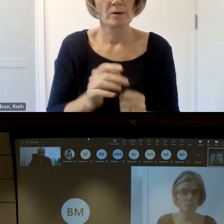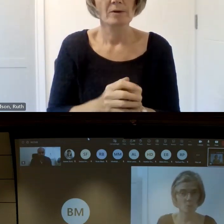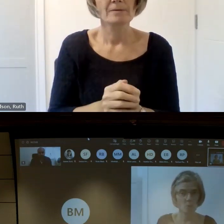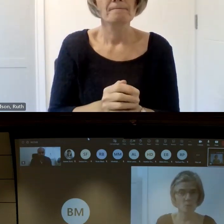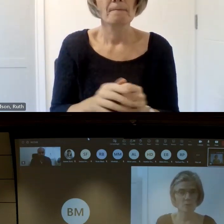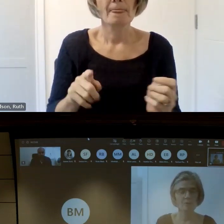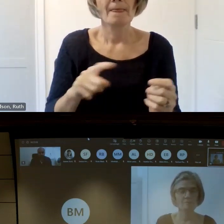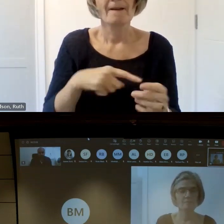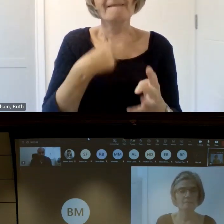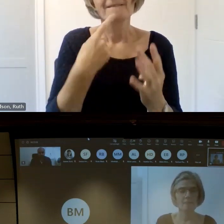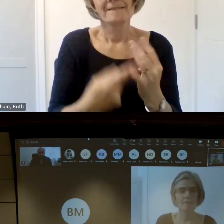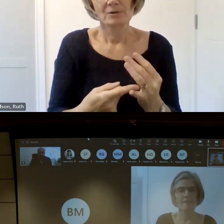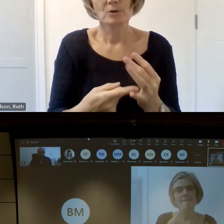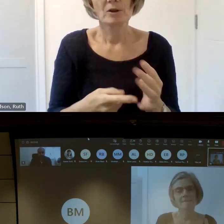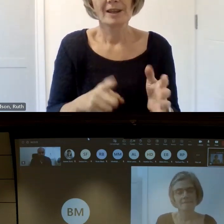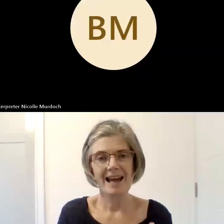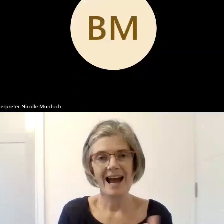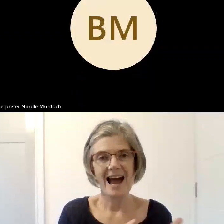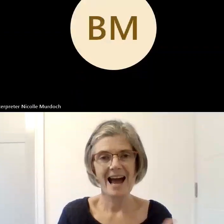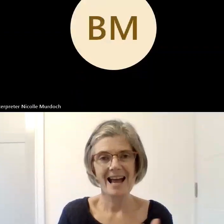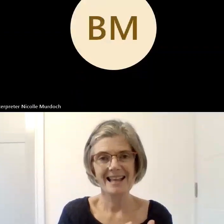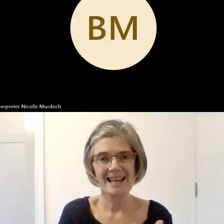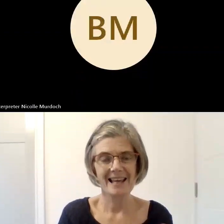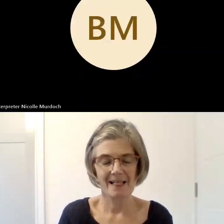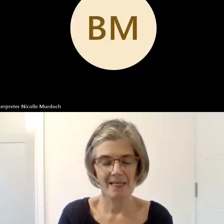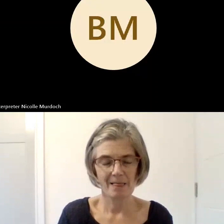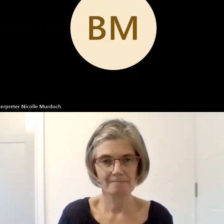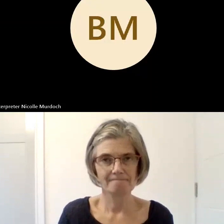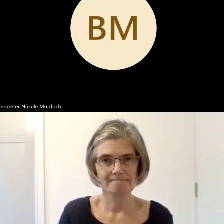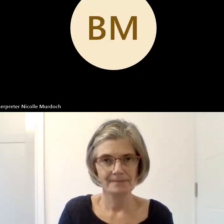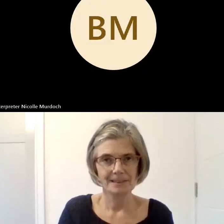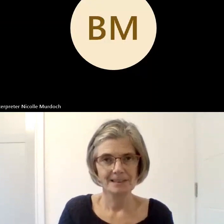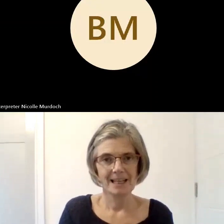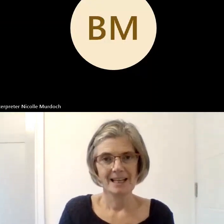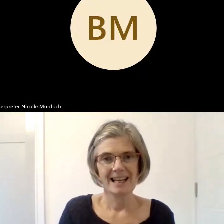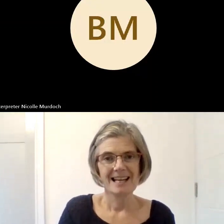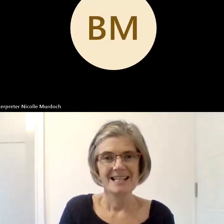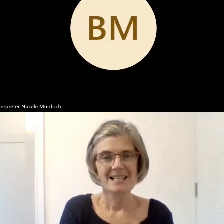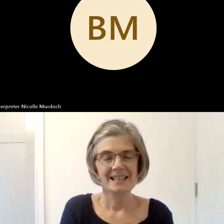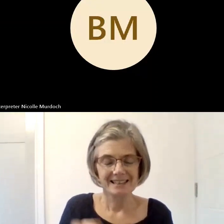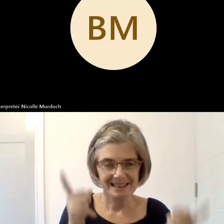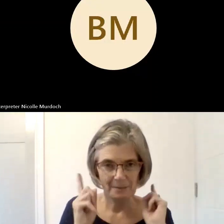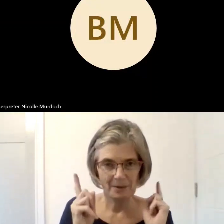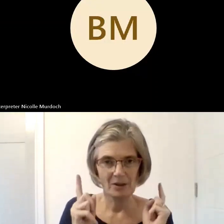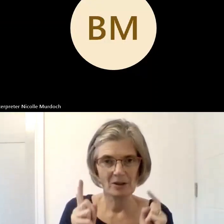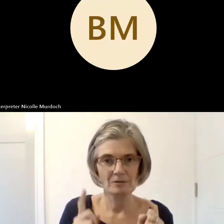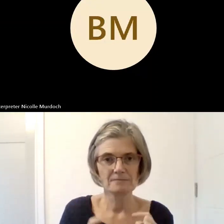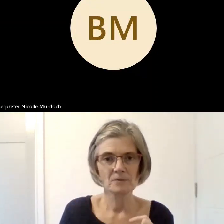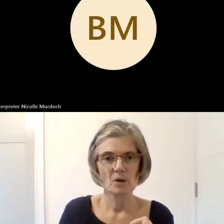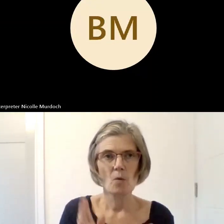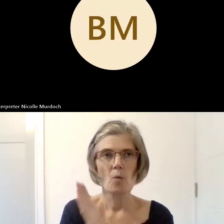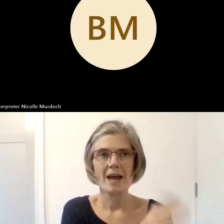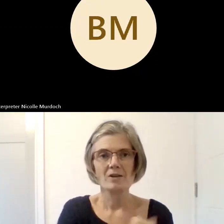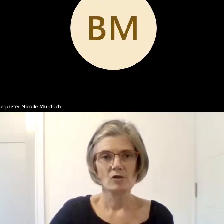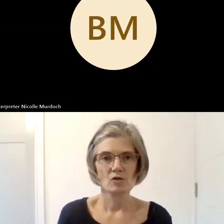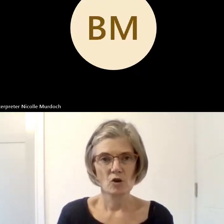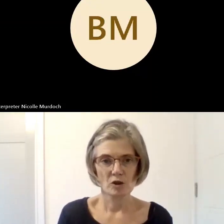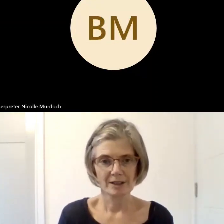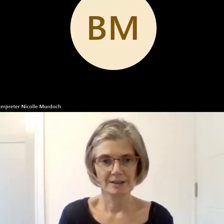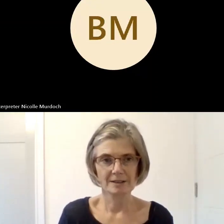the deputy CEO of the West Scotland Regional equality Council andil um so the so he runs